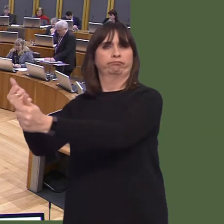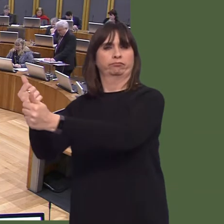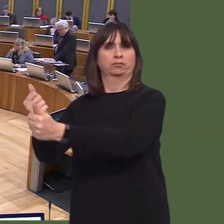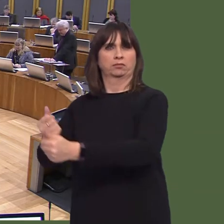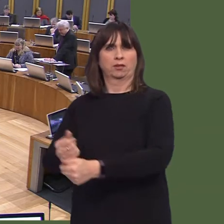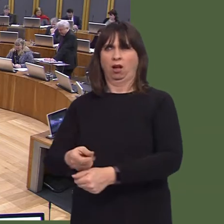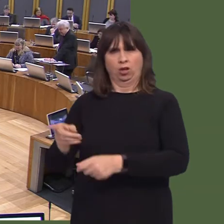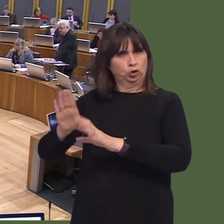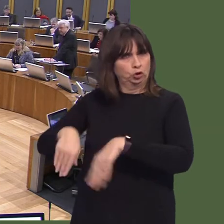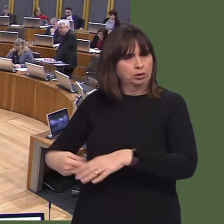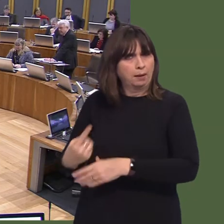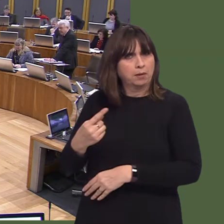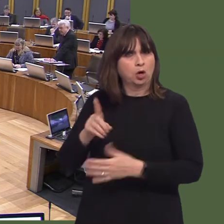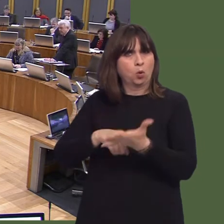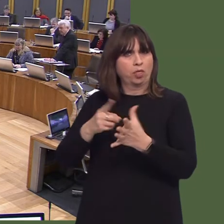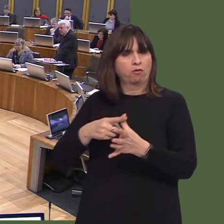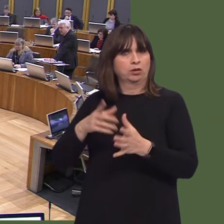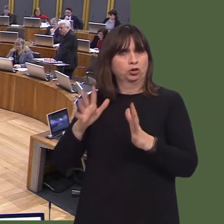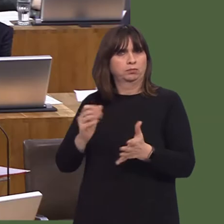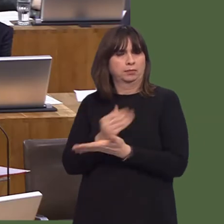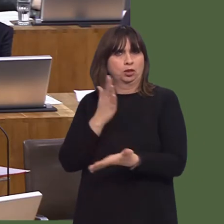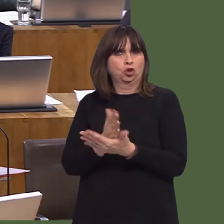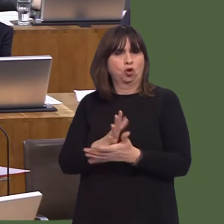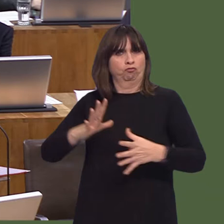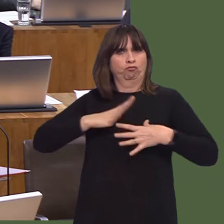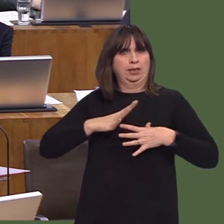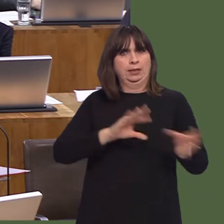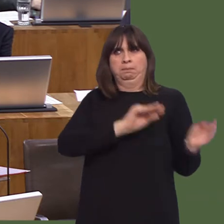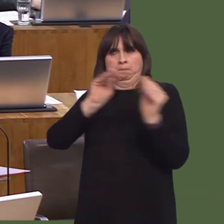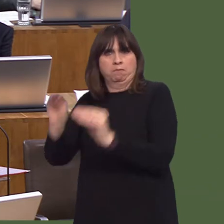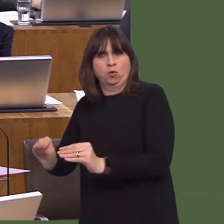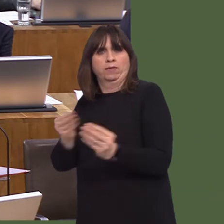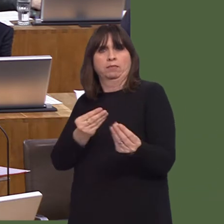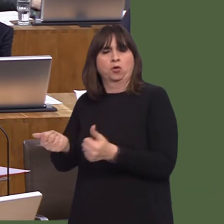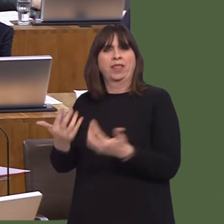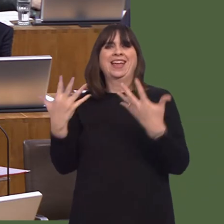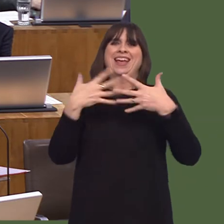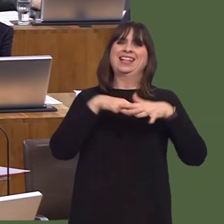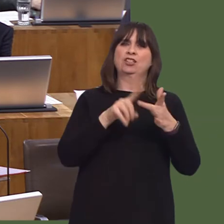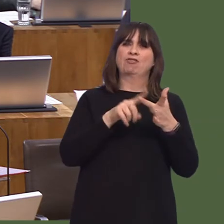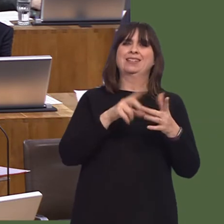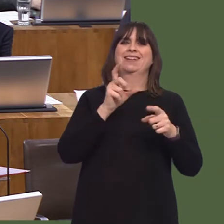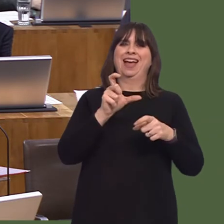of dealing with the very practical issues and making sure that vulnerable people are